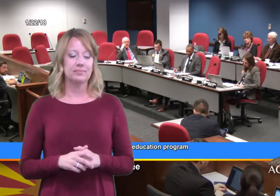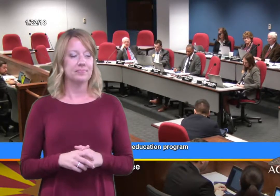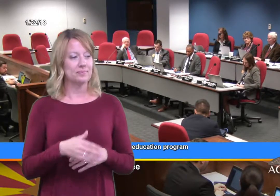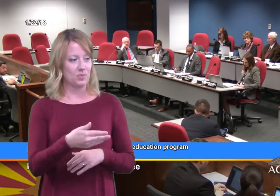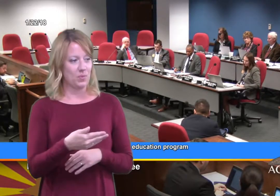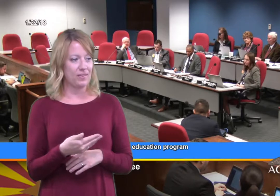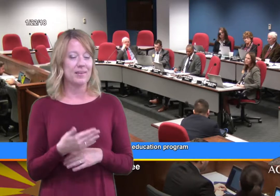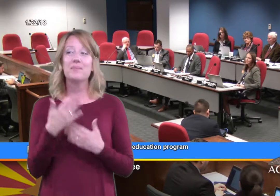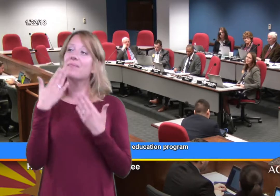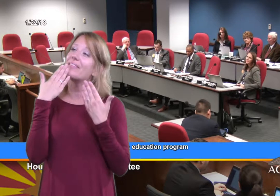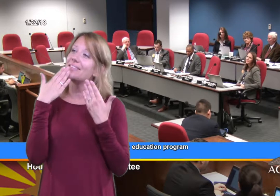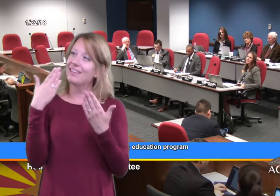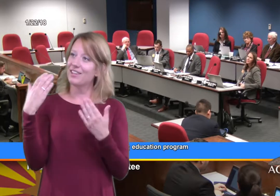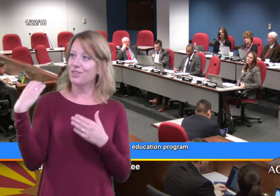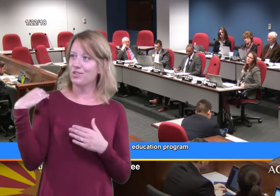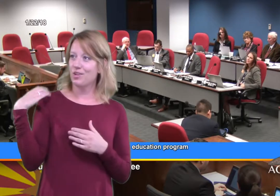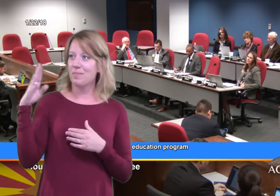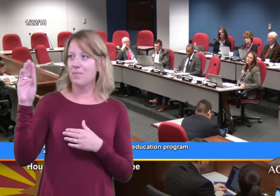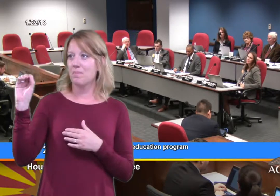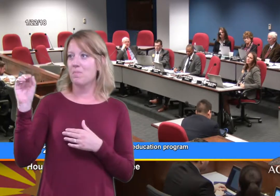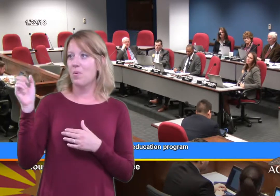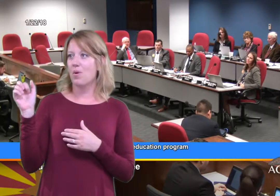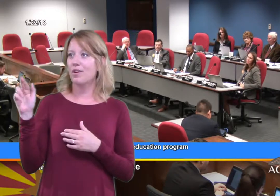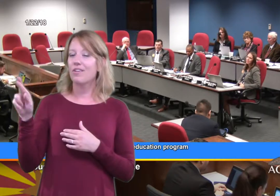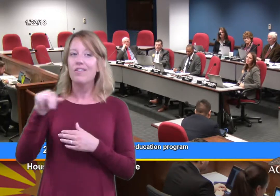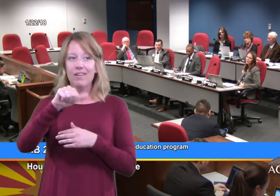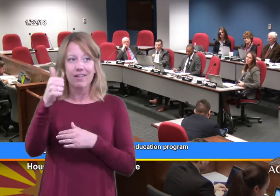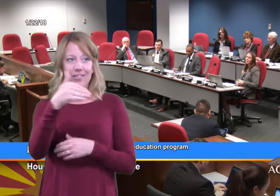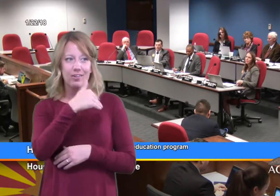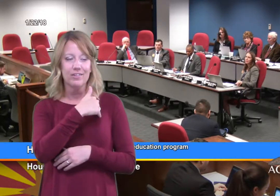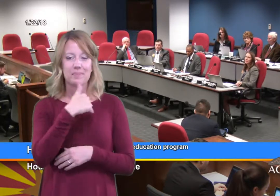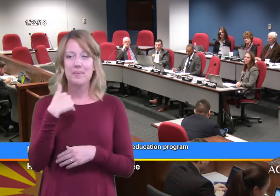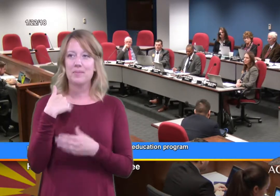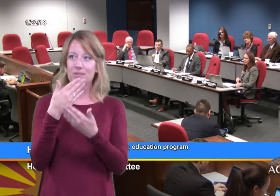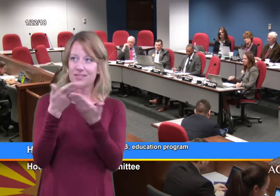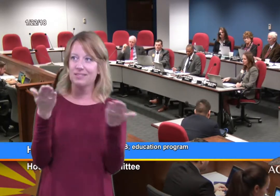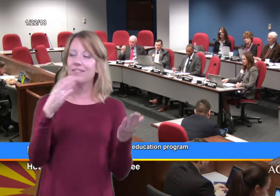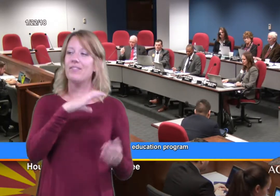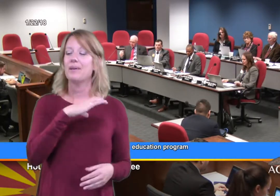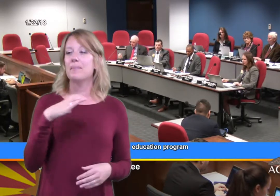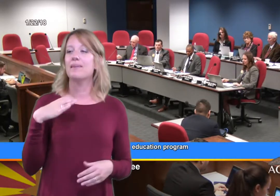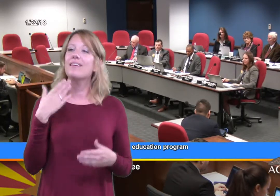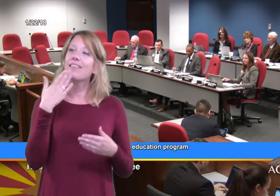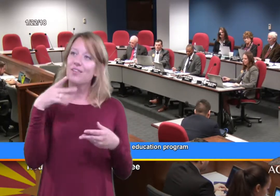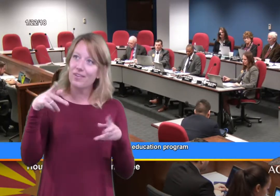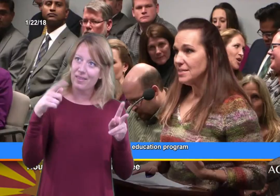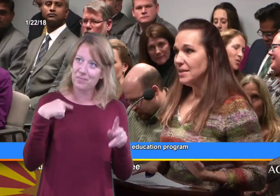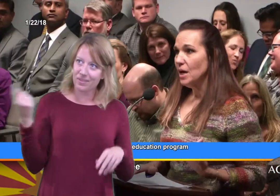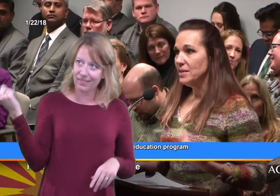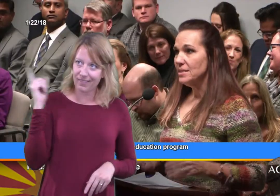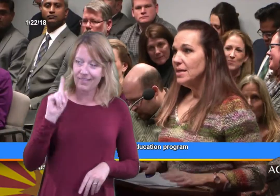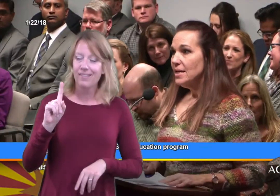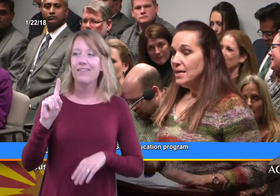(Rep. Boyer) Welcome. (Ms. Hocknull) Thank you, Chairman Boyer, committee members, everybody here, thank you so much for letting me come